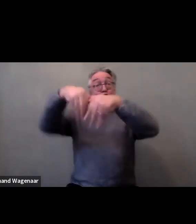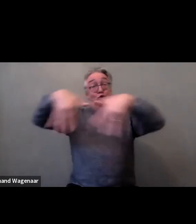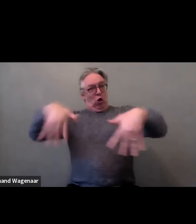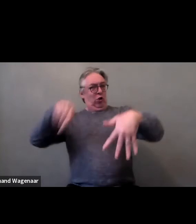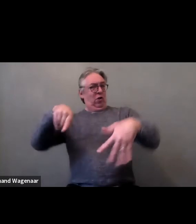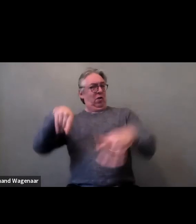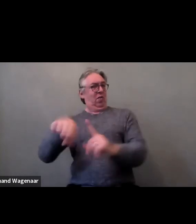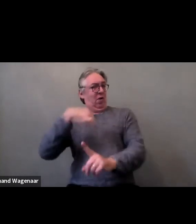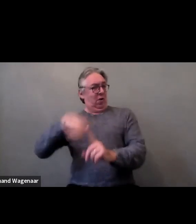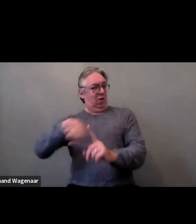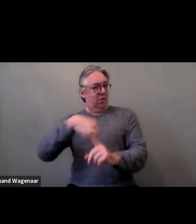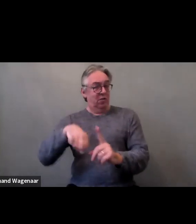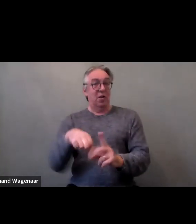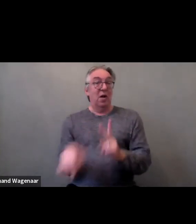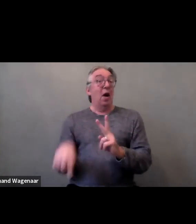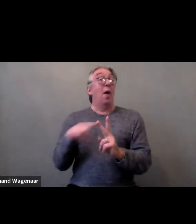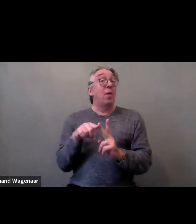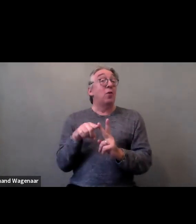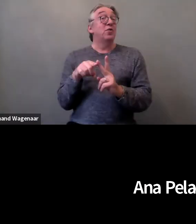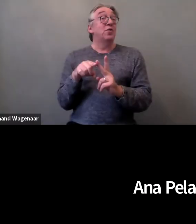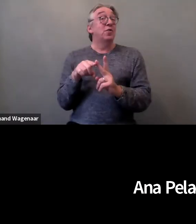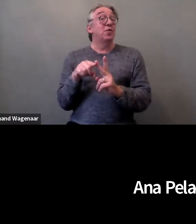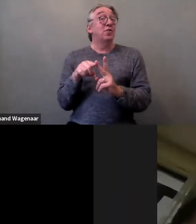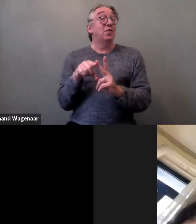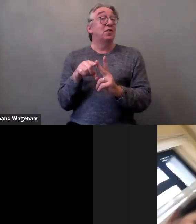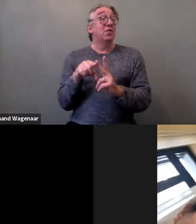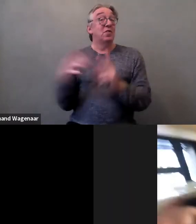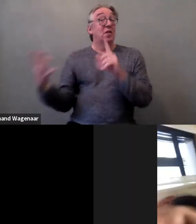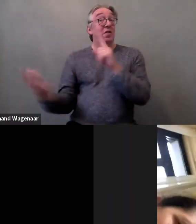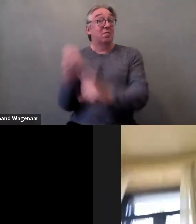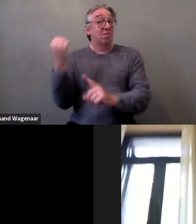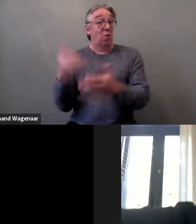all that results in, so people have experienced a lot of trauma,